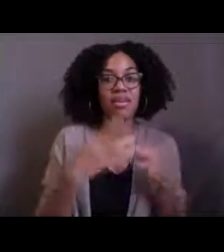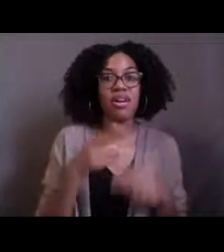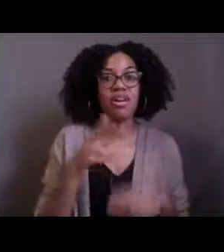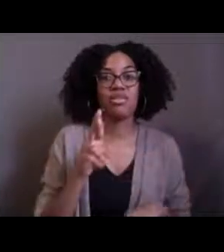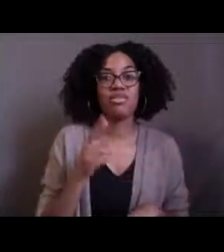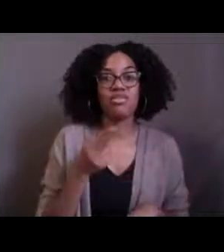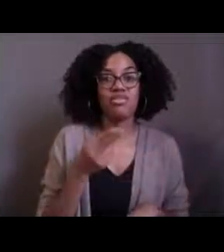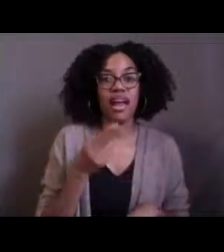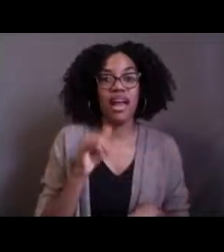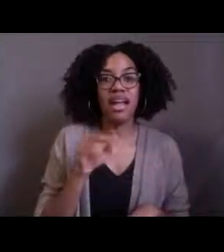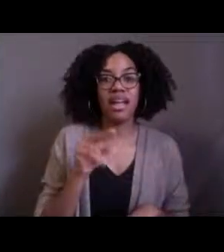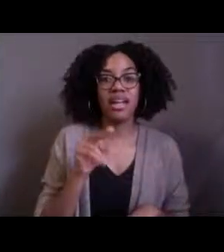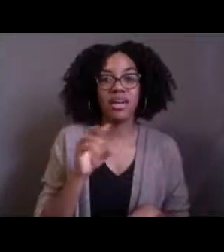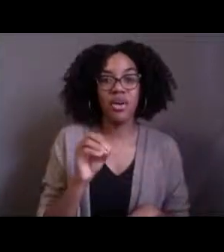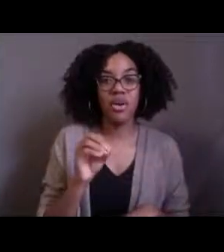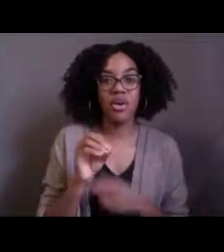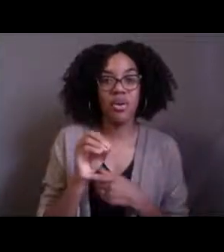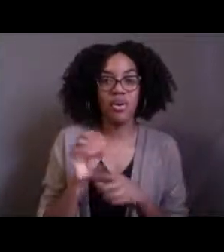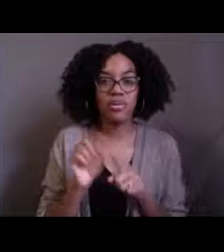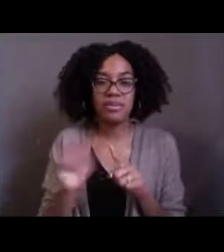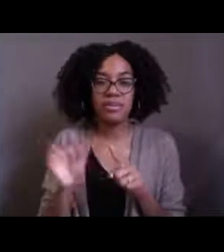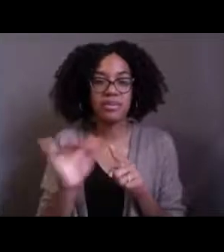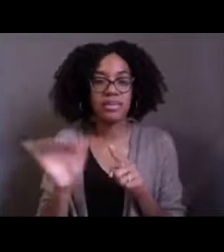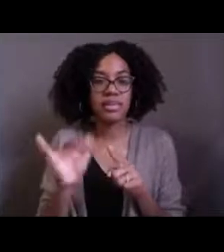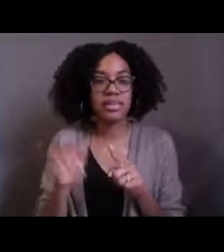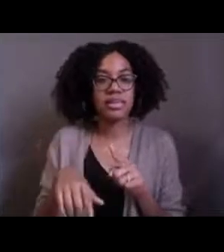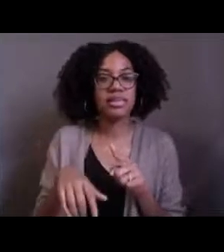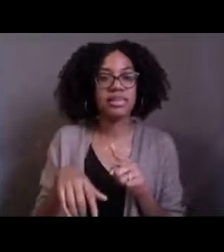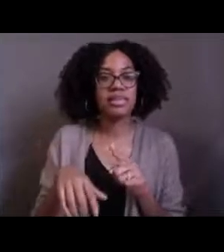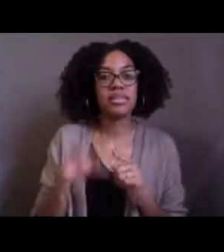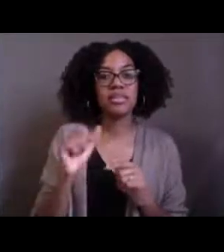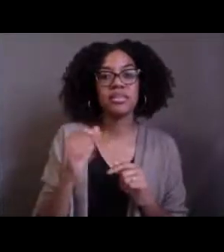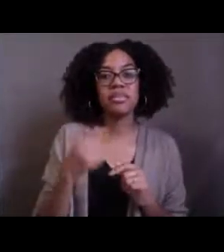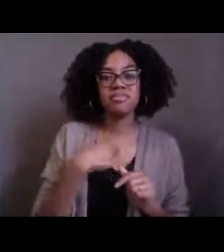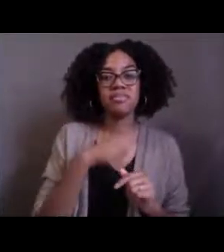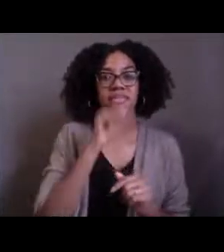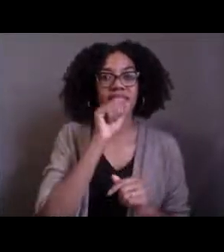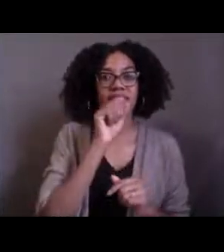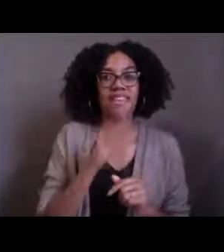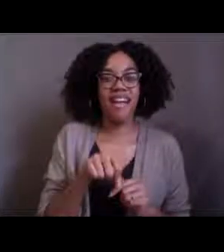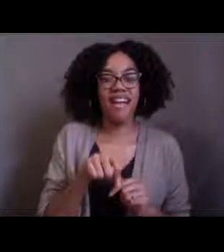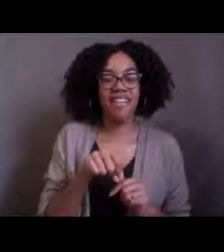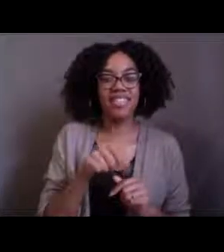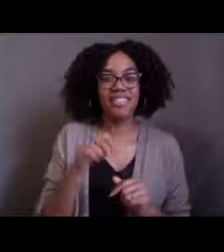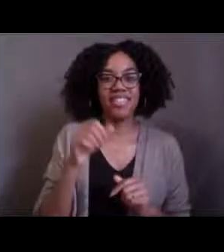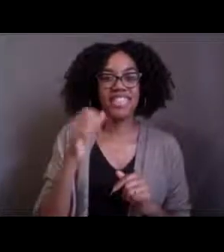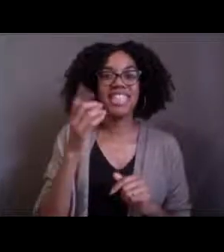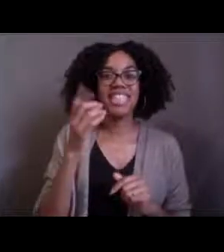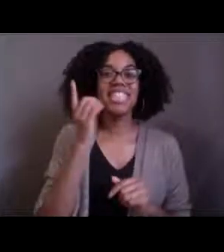So me personally being a big fan of Disney, I always see this animal and immediately think